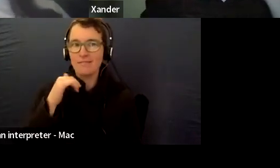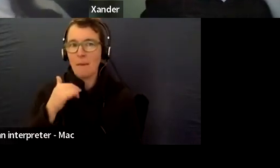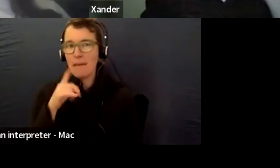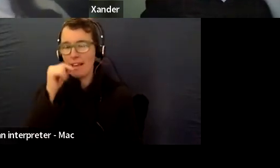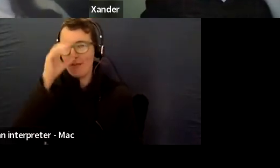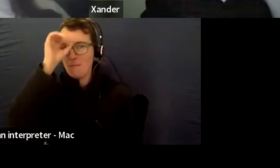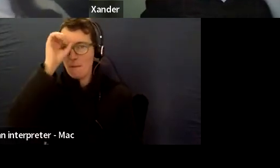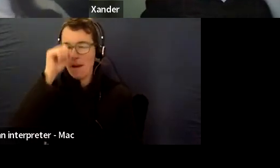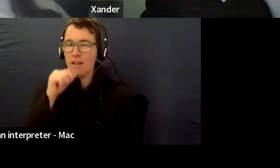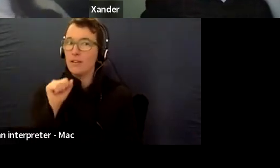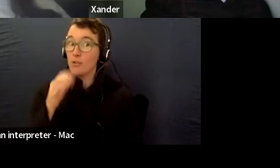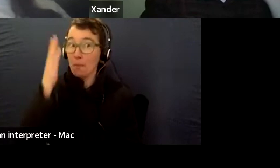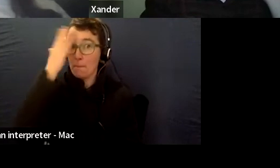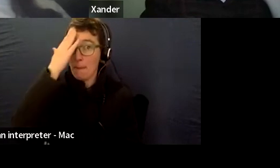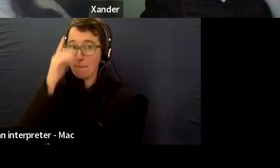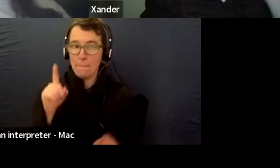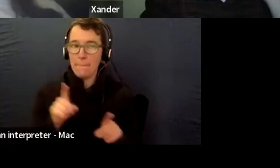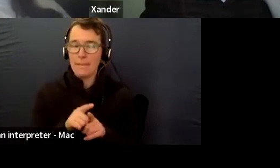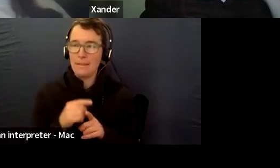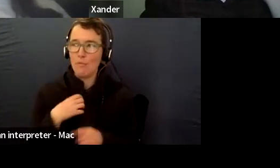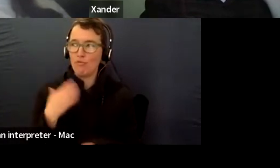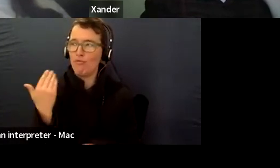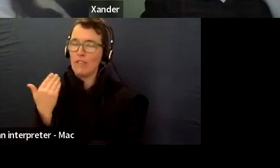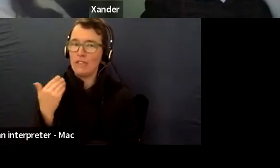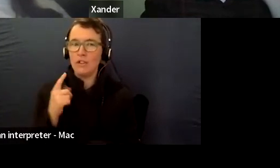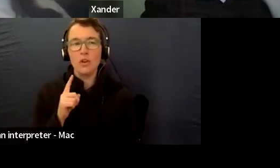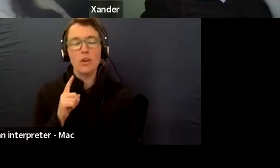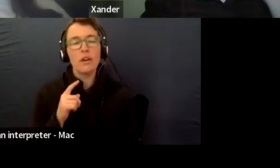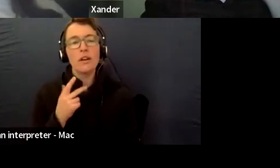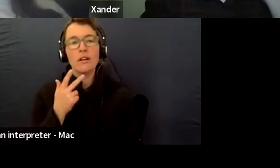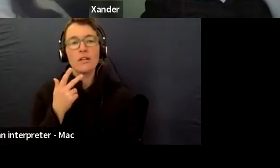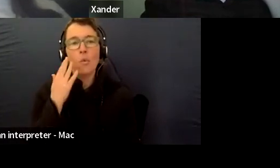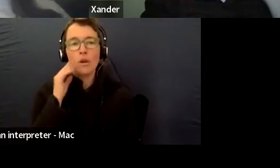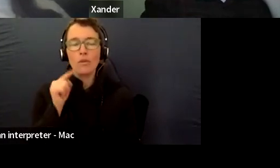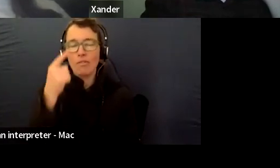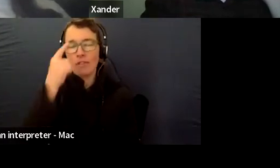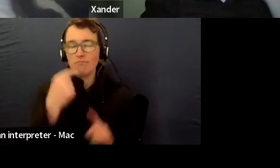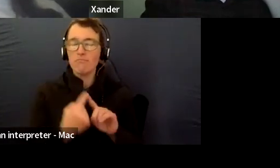And your mom is probably a little bit closer to remembering as well but what sort of information.